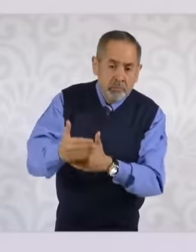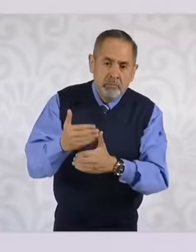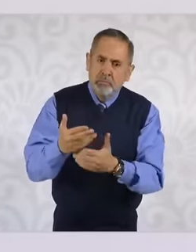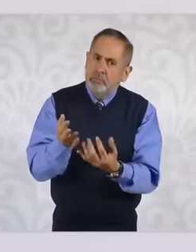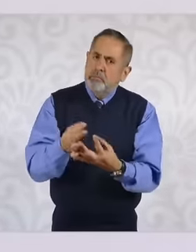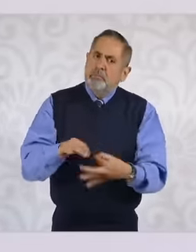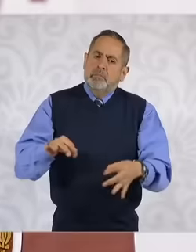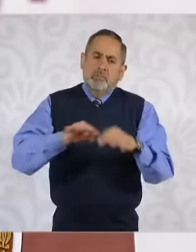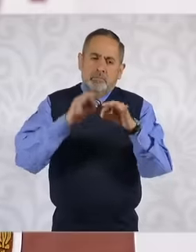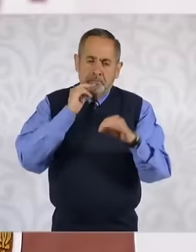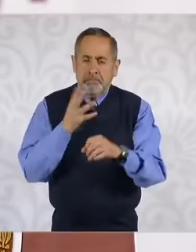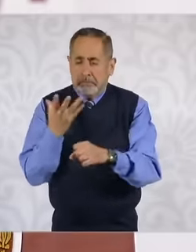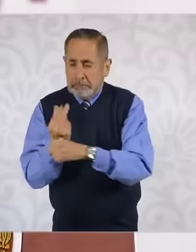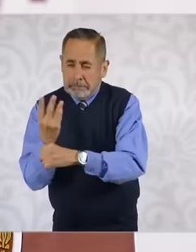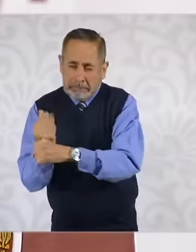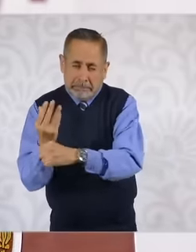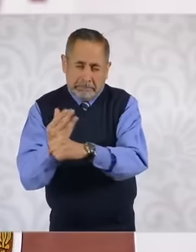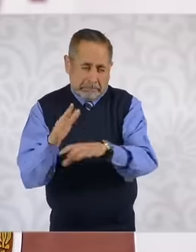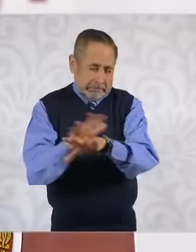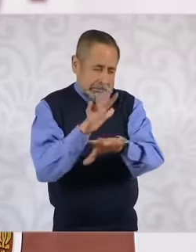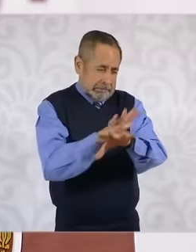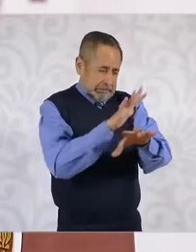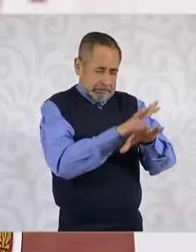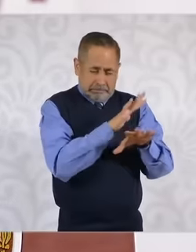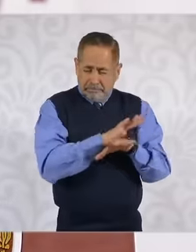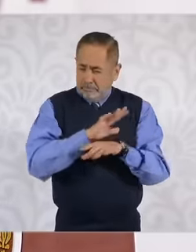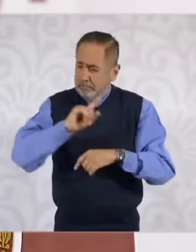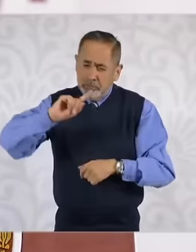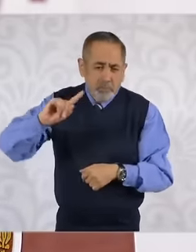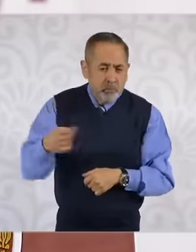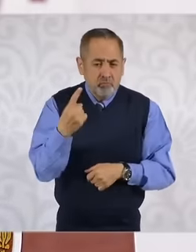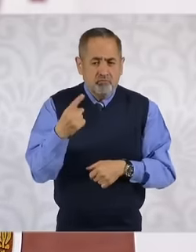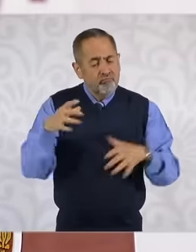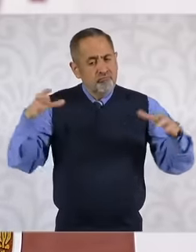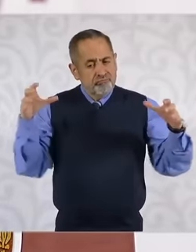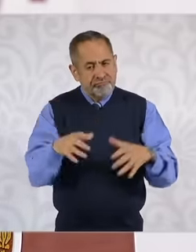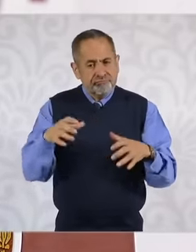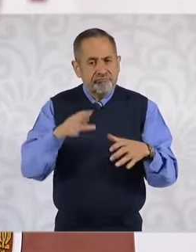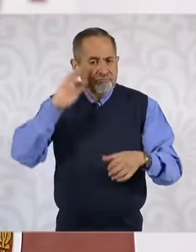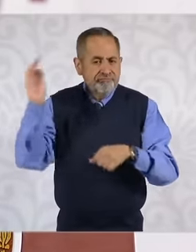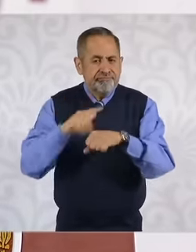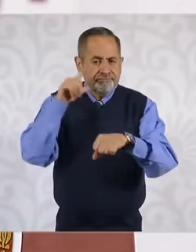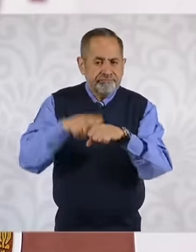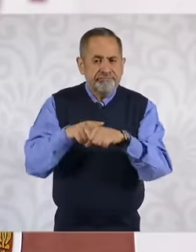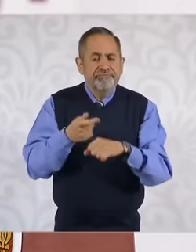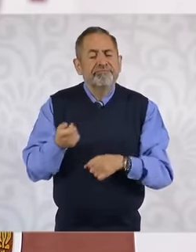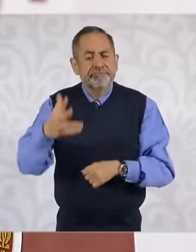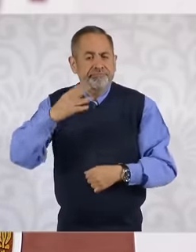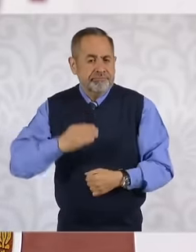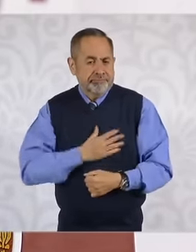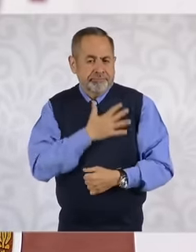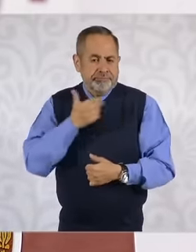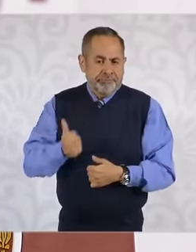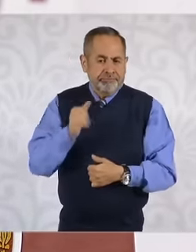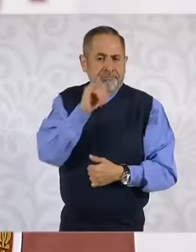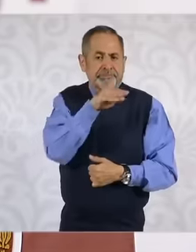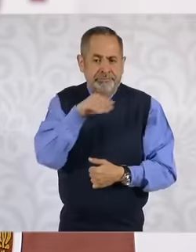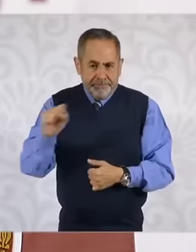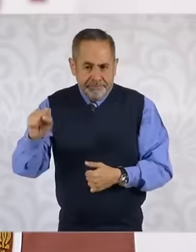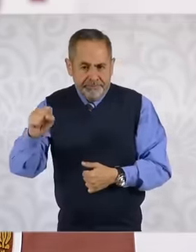rebuild that system, a single Federal system called Ims well-being, there is a